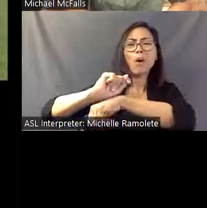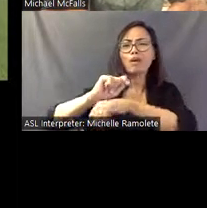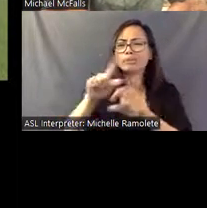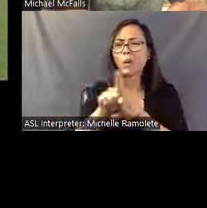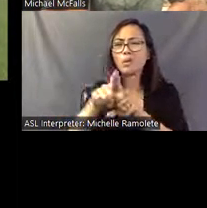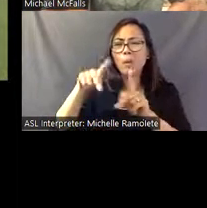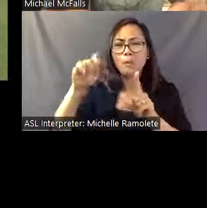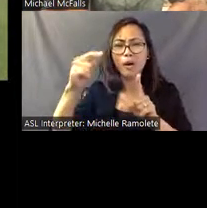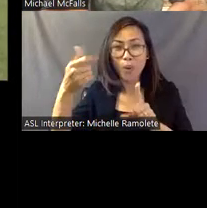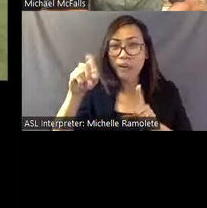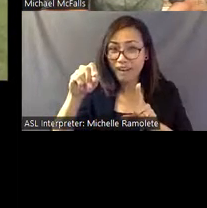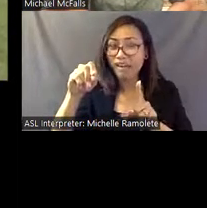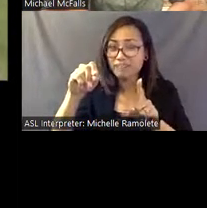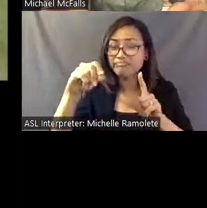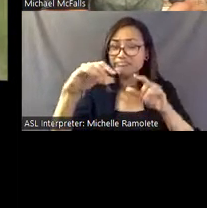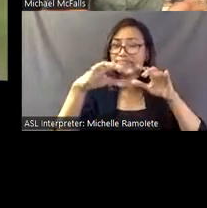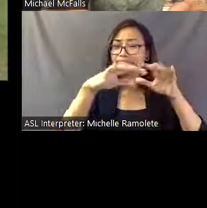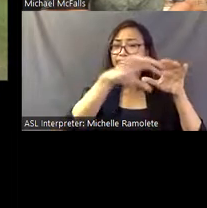I often am asked, and Eddie answers this question.